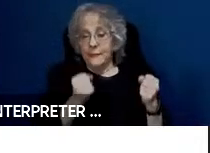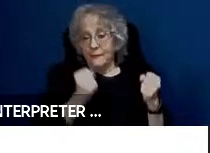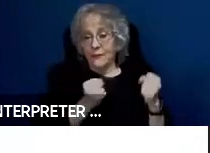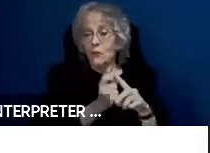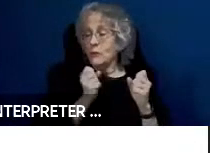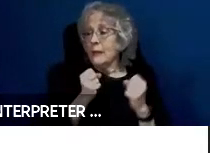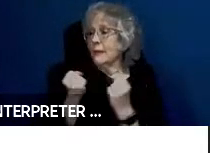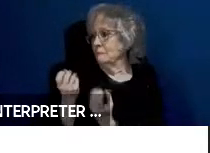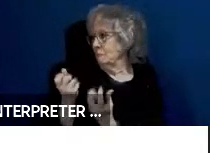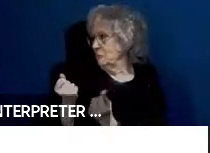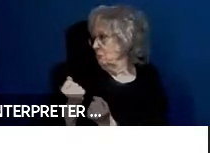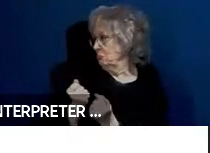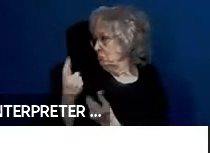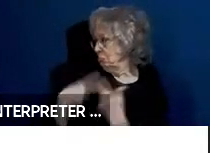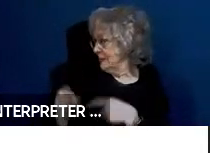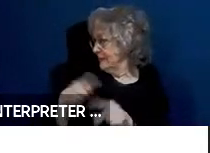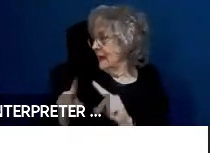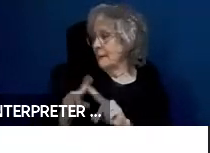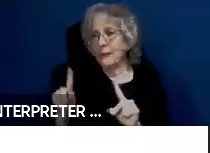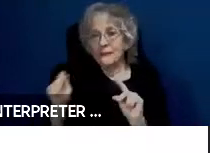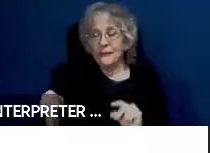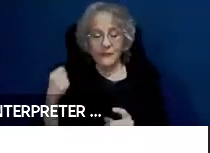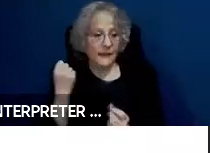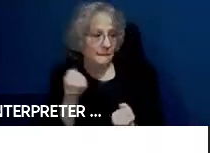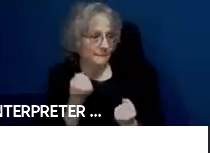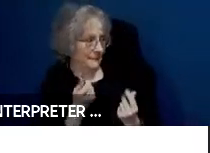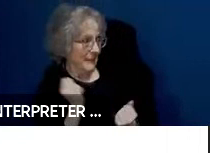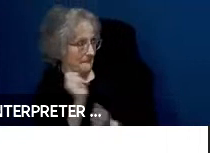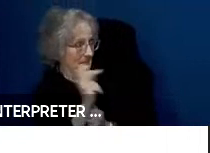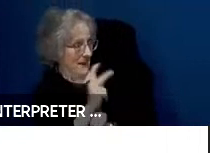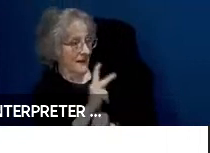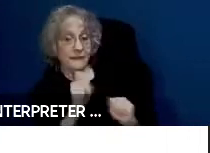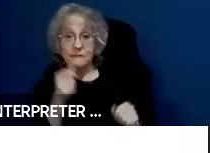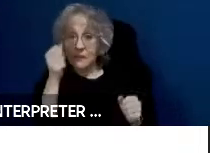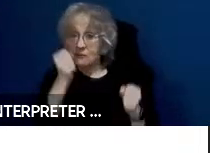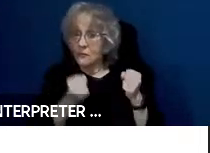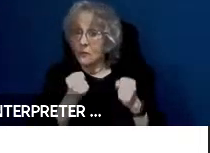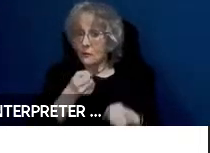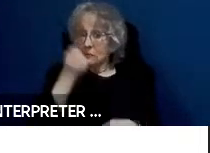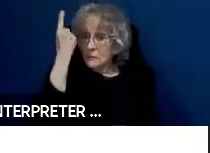They may not be able to see that a car hasn't arrived or assist the automatic